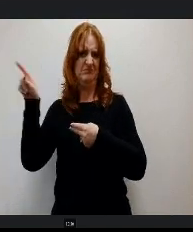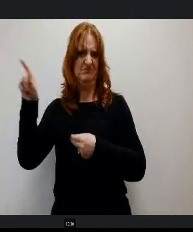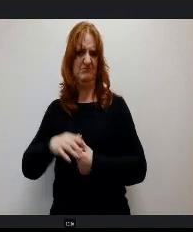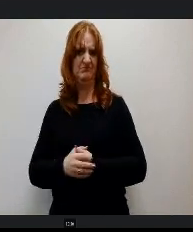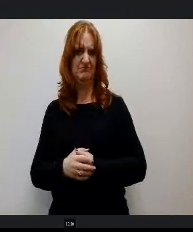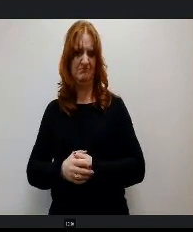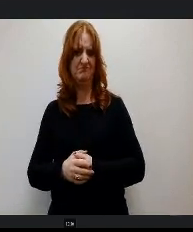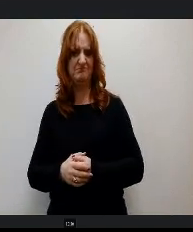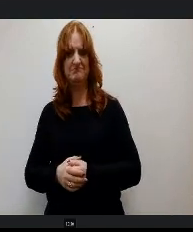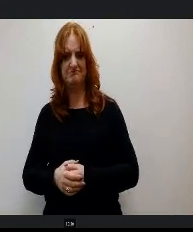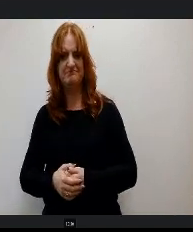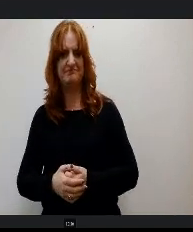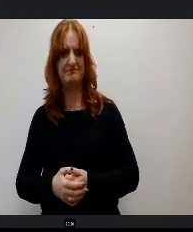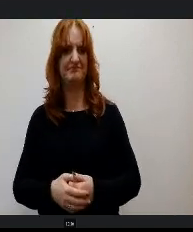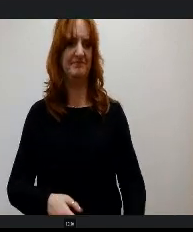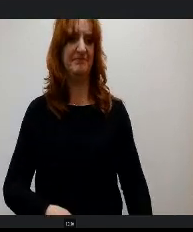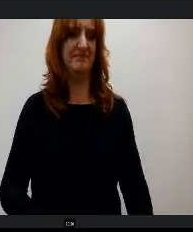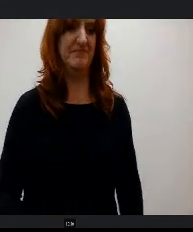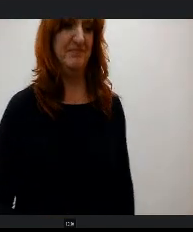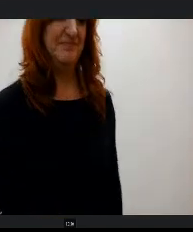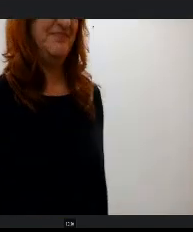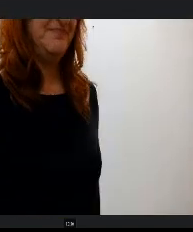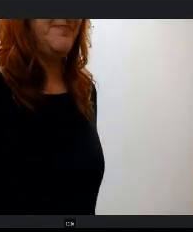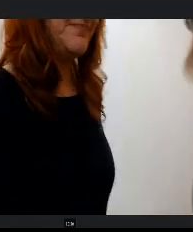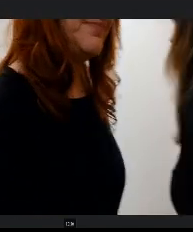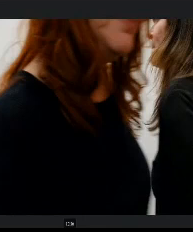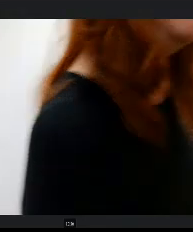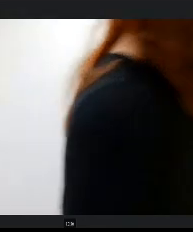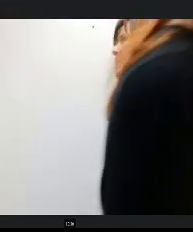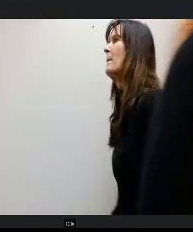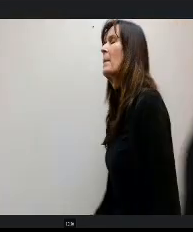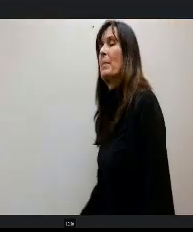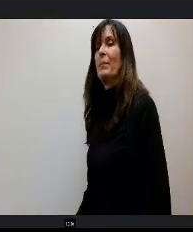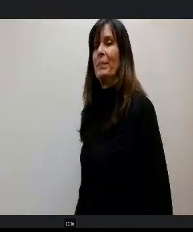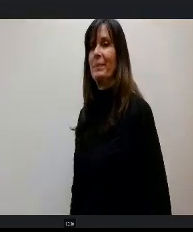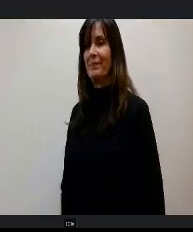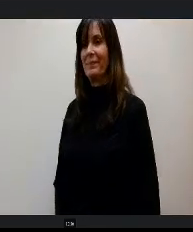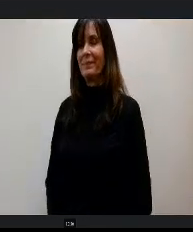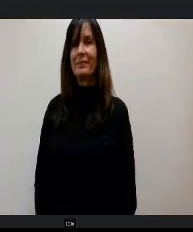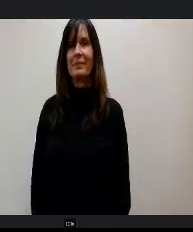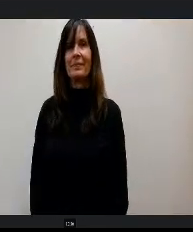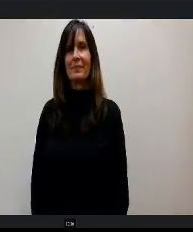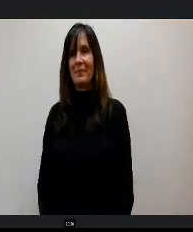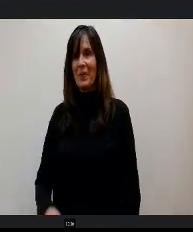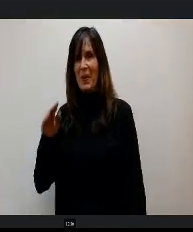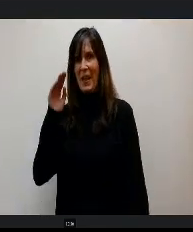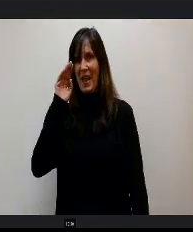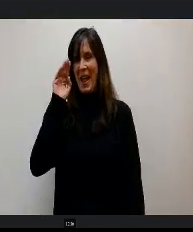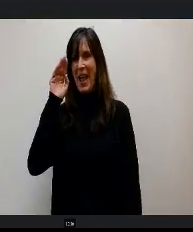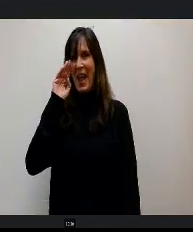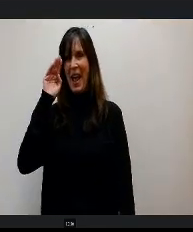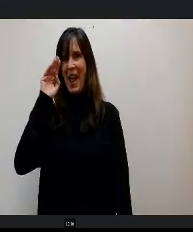I'm not. OK. Hi both Will